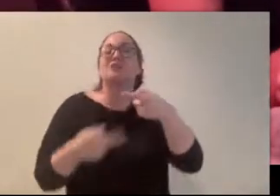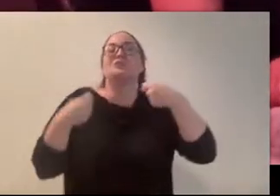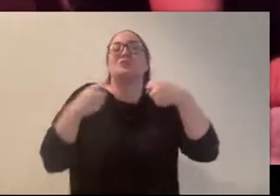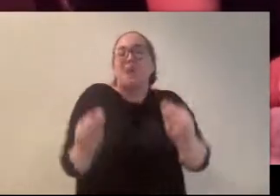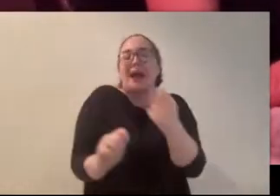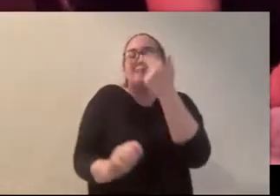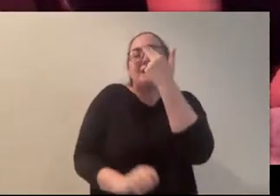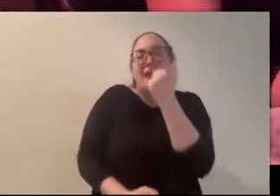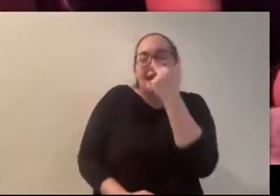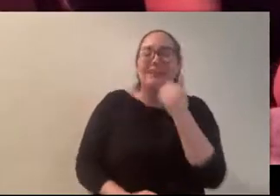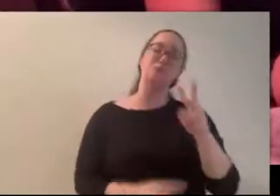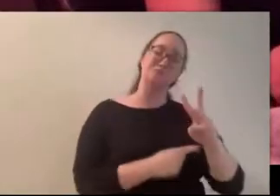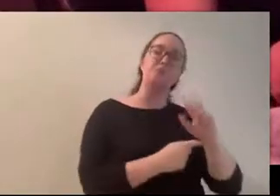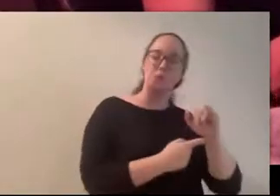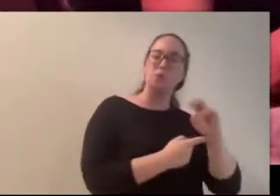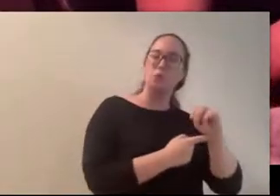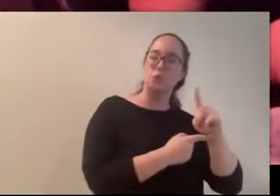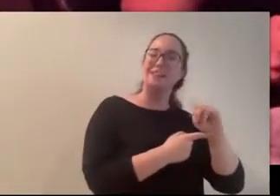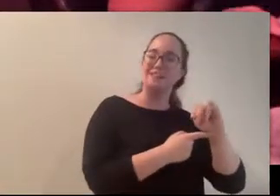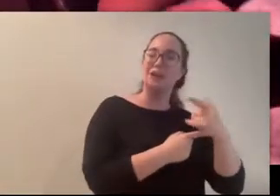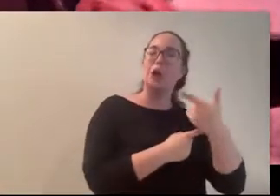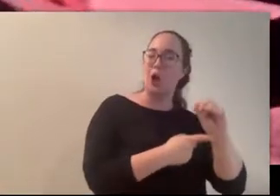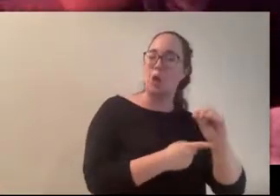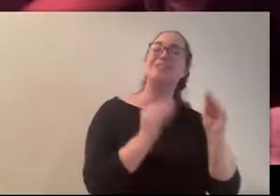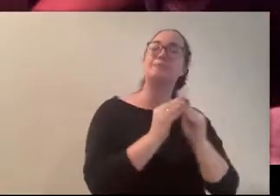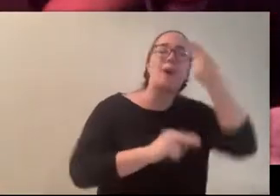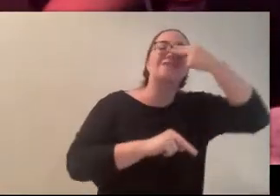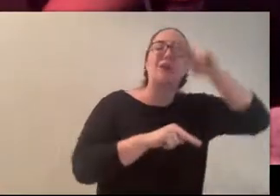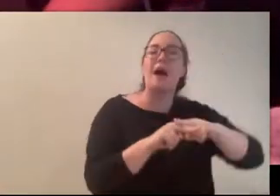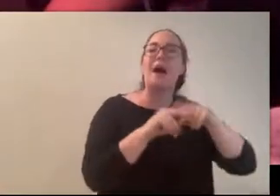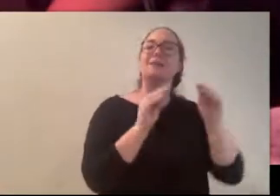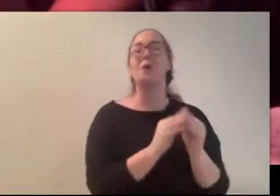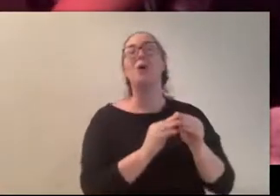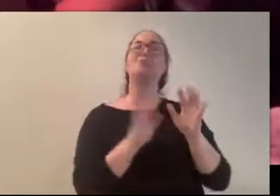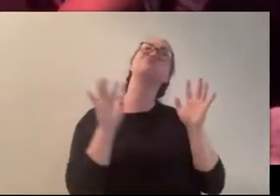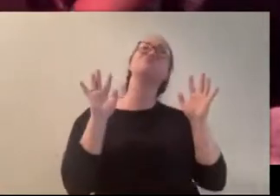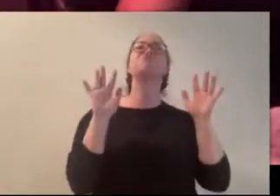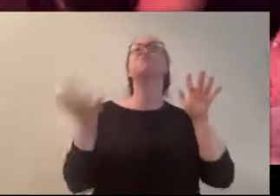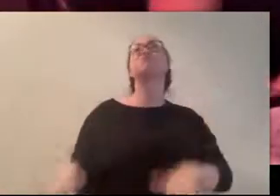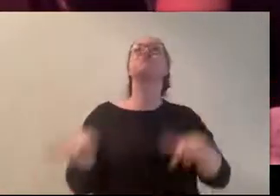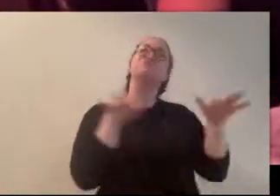fun “ha-ha-ha.” (Carly) Yeah! (Thomas) because I felt like it required it. It wasn't like The Beast